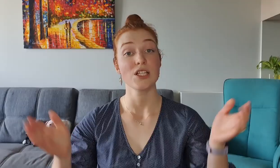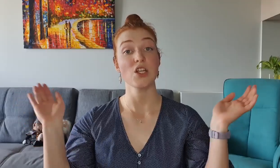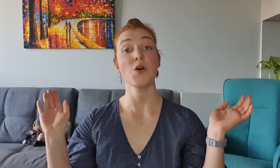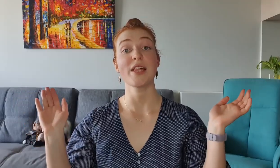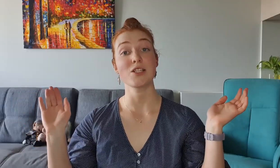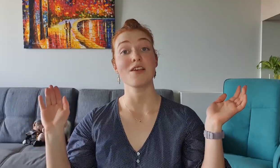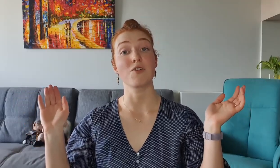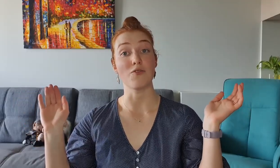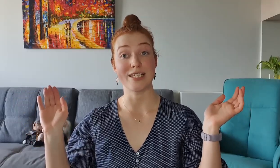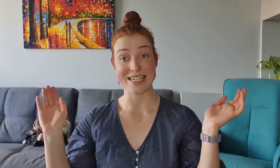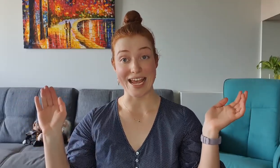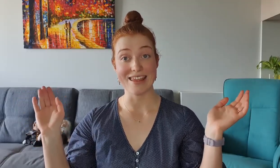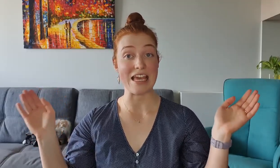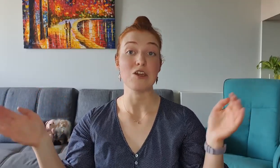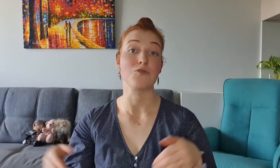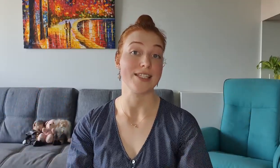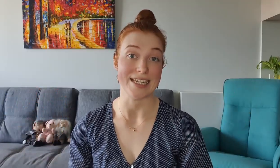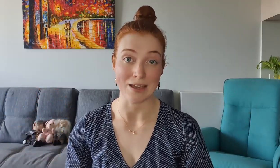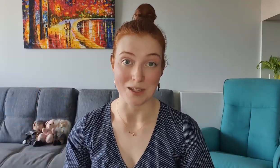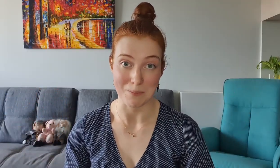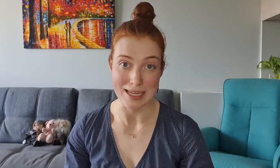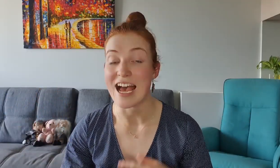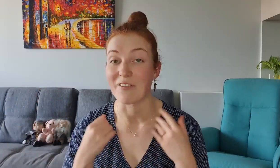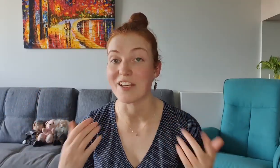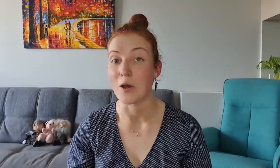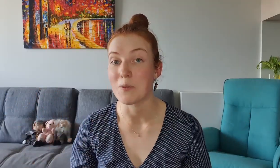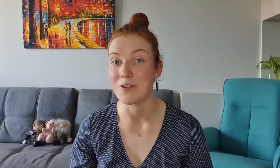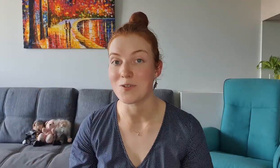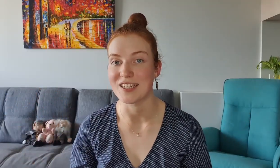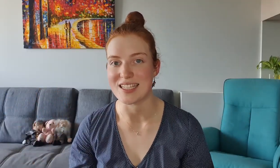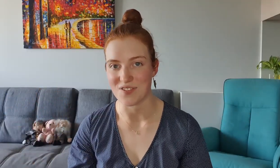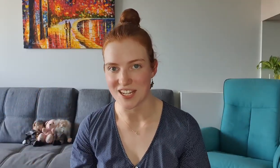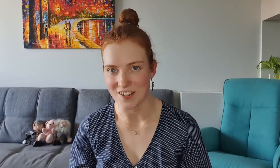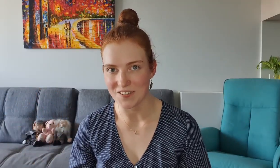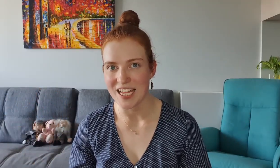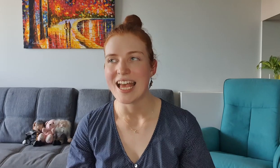So that's all I've got for today, thank you for sticking with me I really hope you enjoyed this video